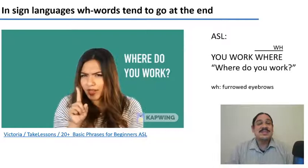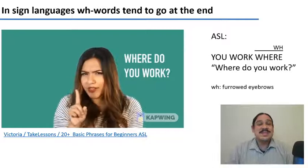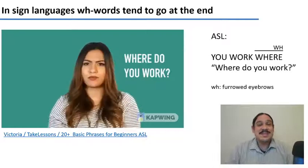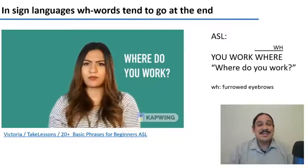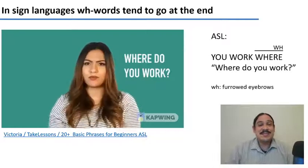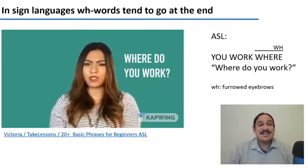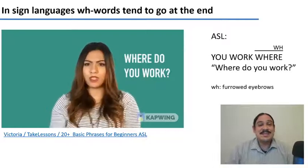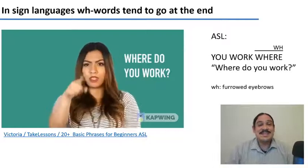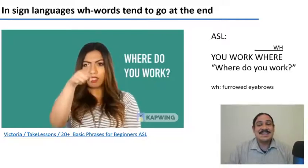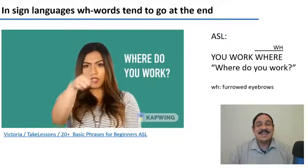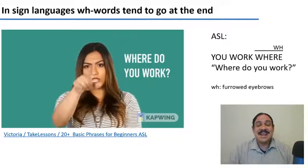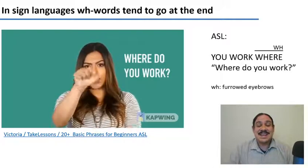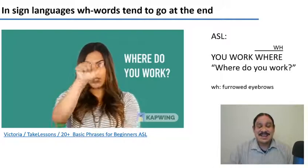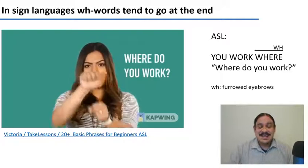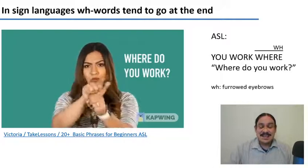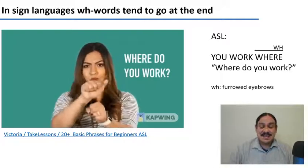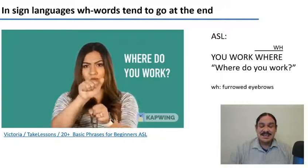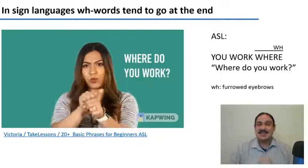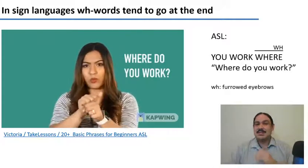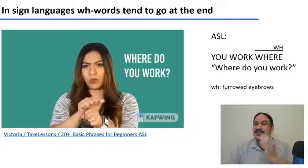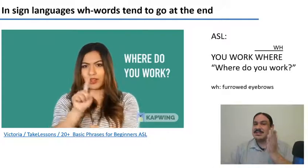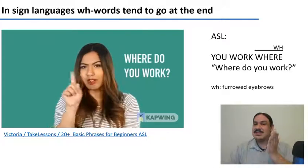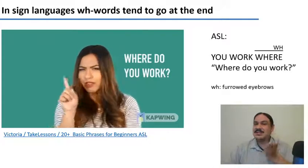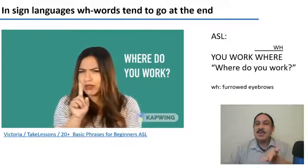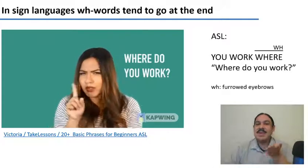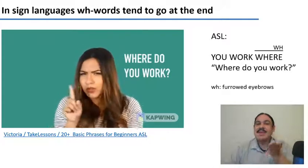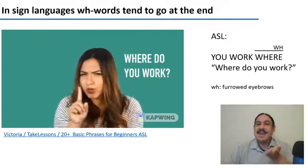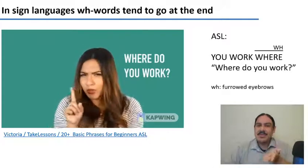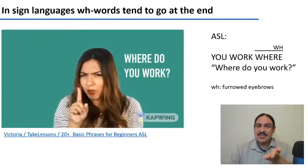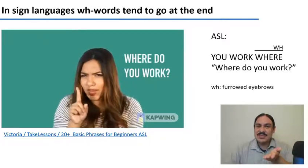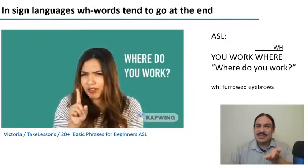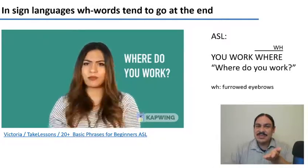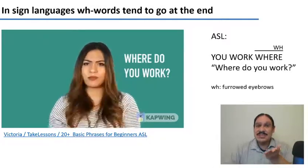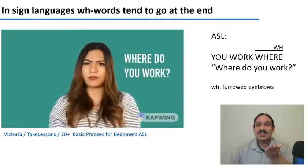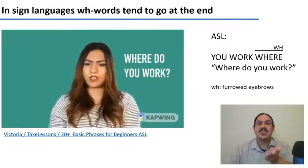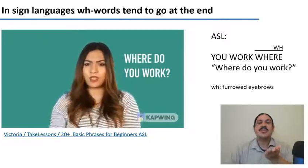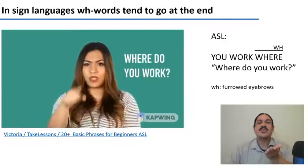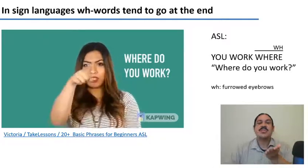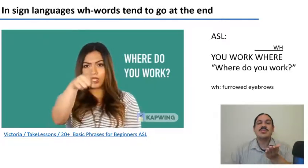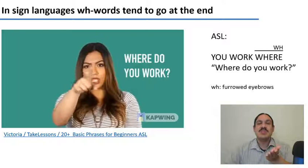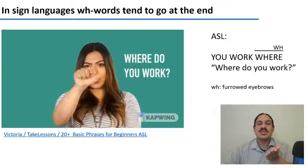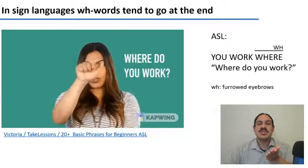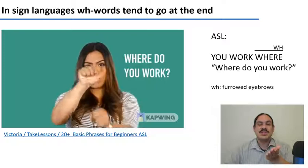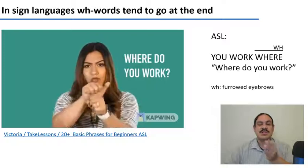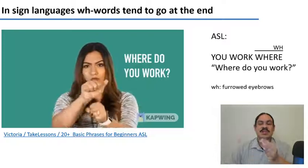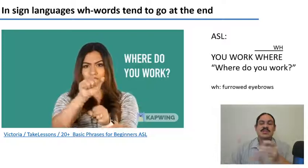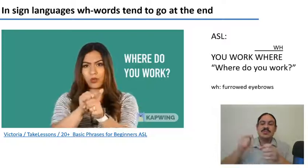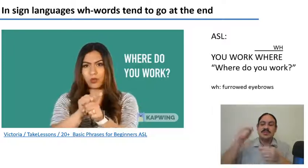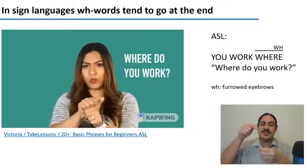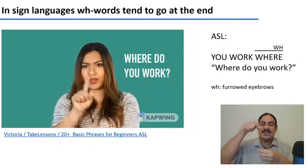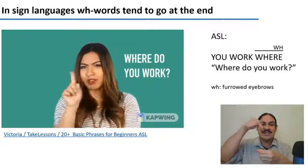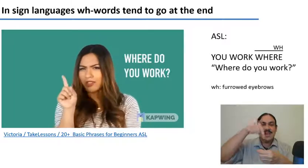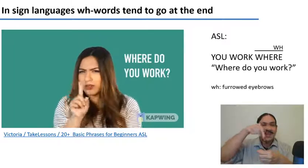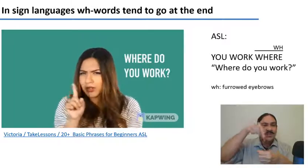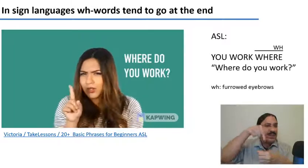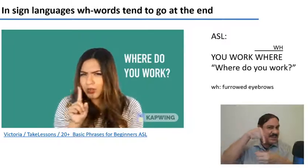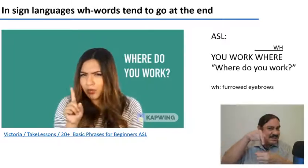salient ones is that in spoken languages